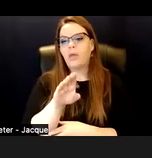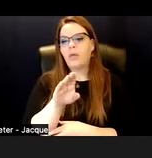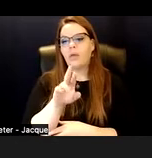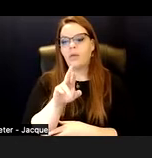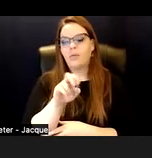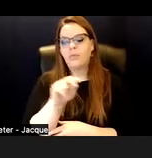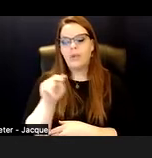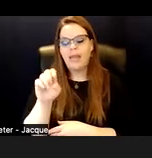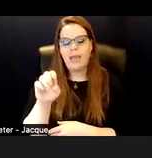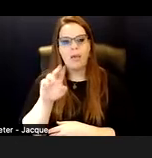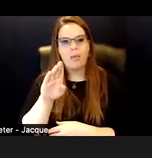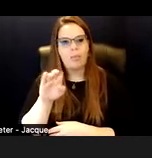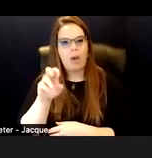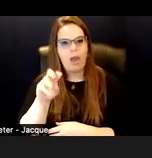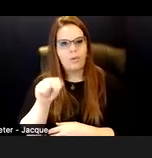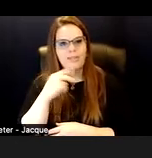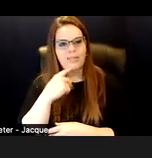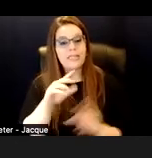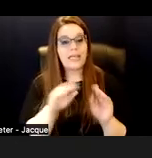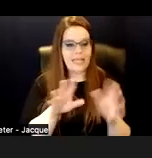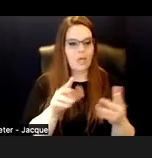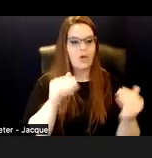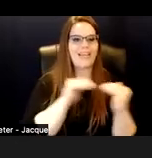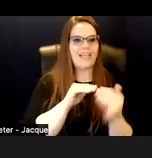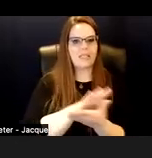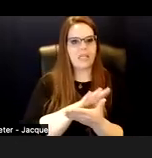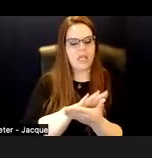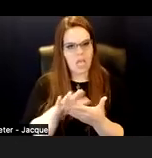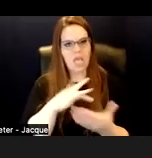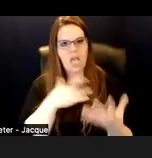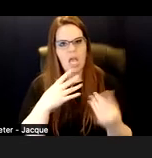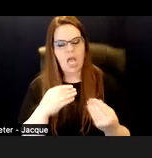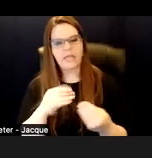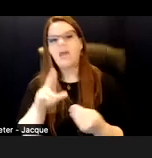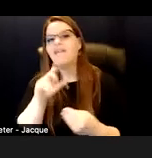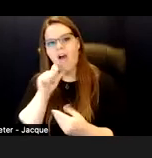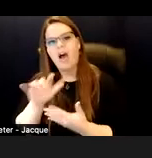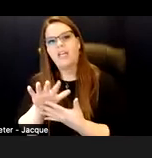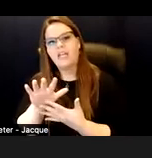Unclear is unkind." You don't have to change all of your communication if you don't want to.